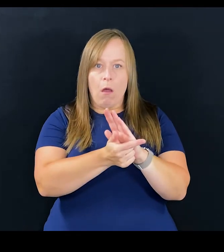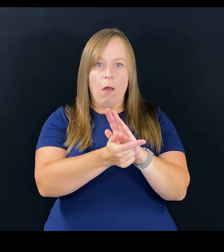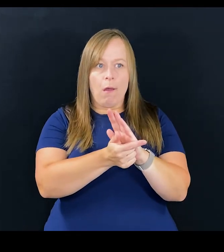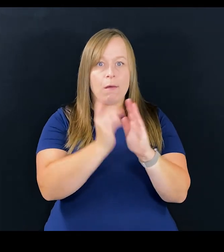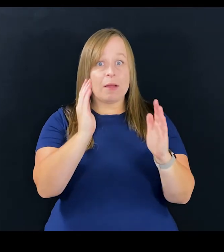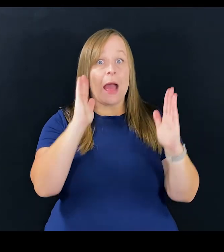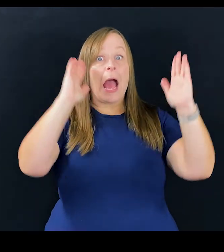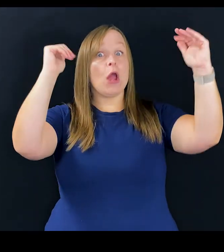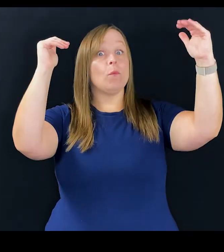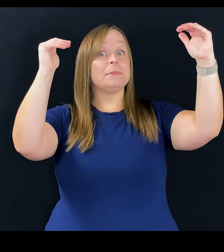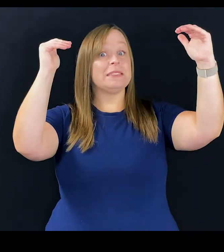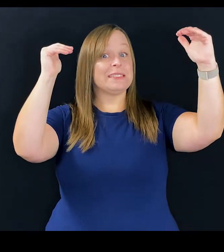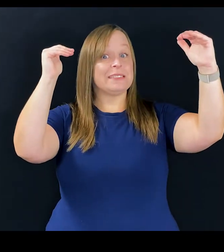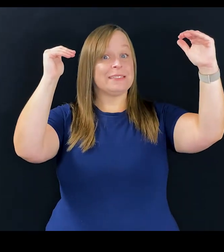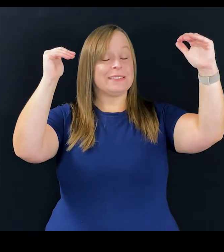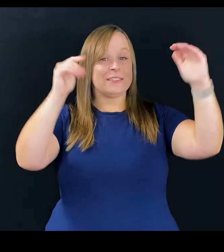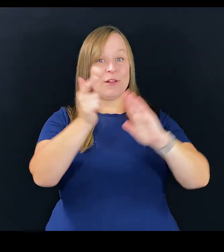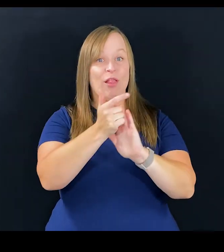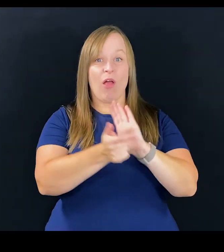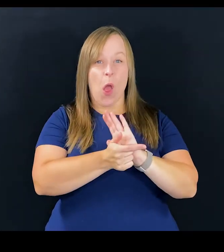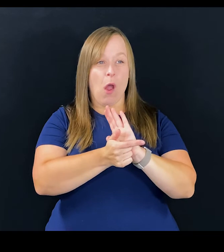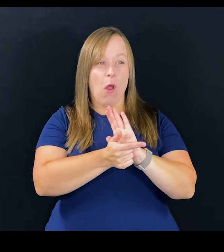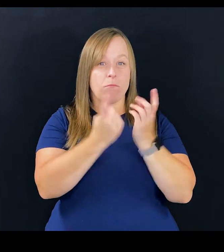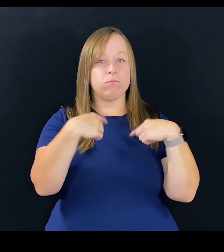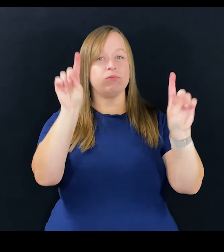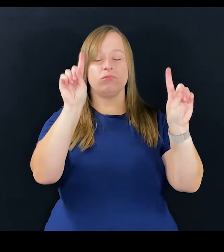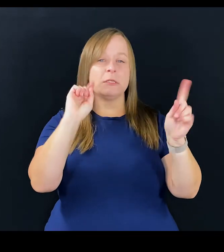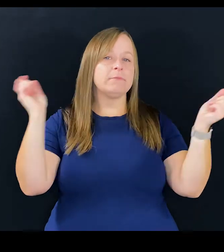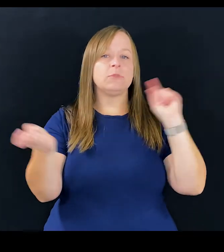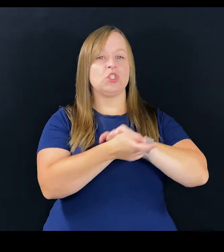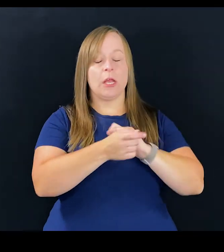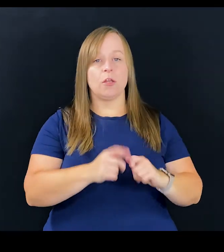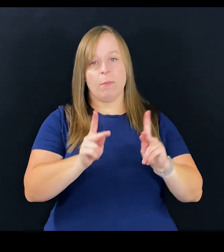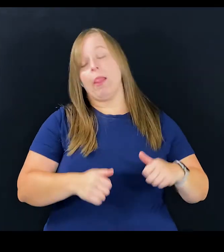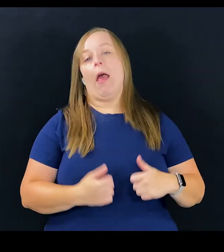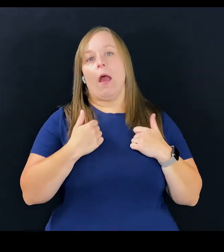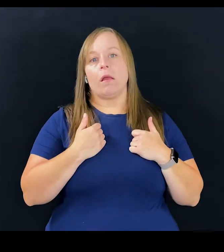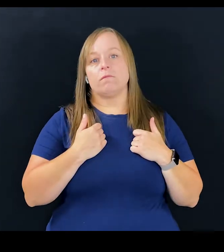there were high hopes for this law to really, really make a difference.